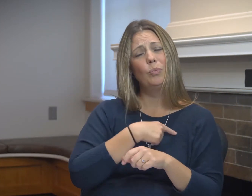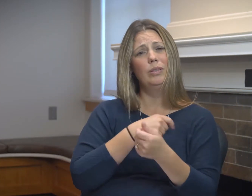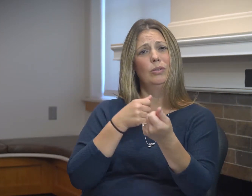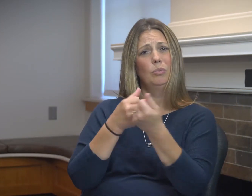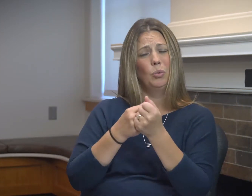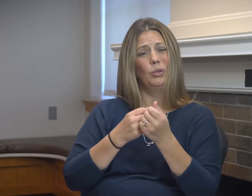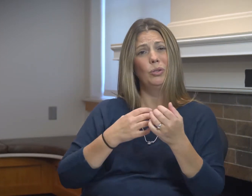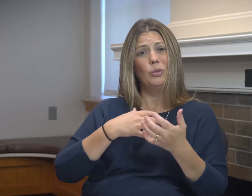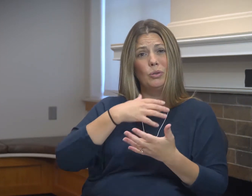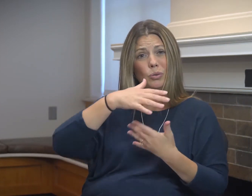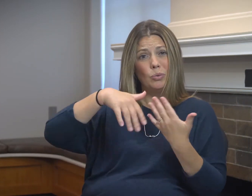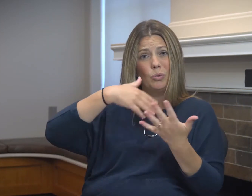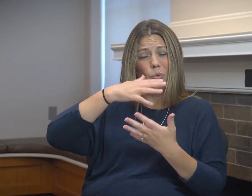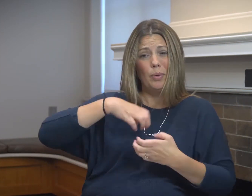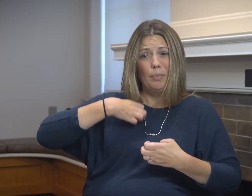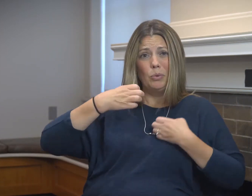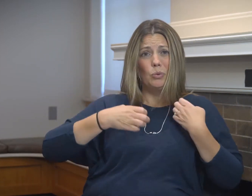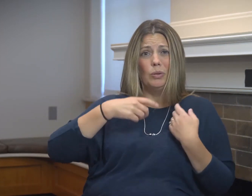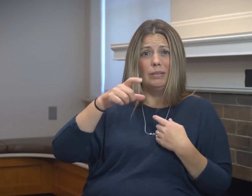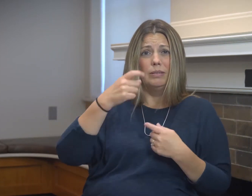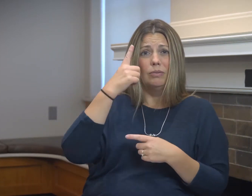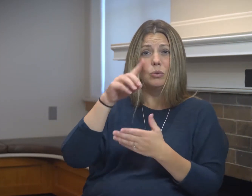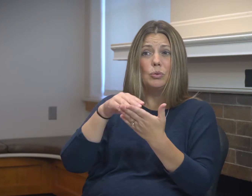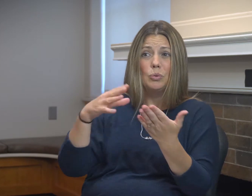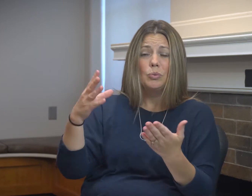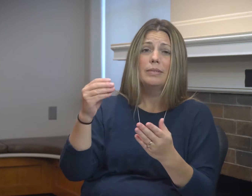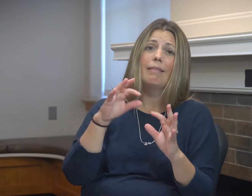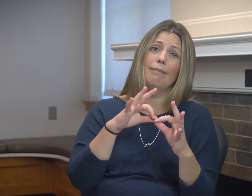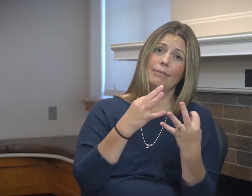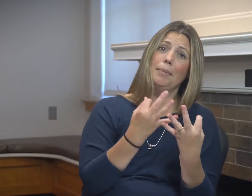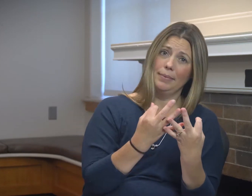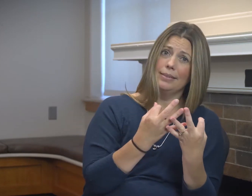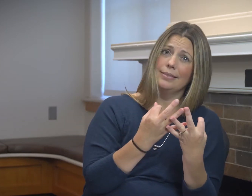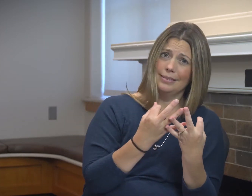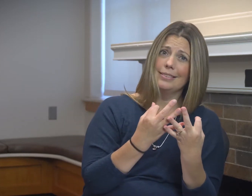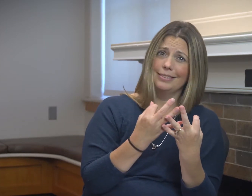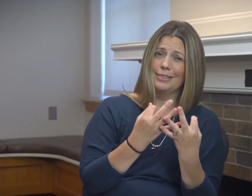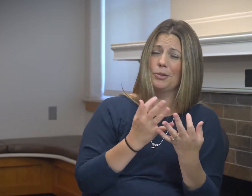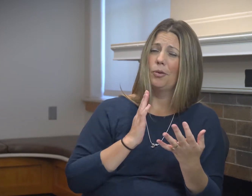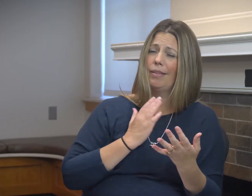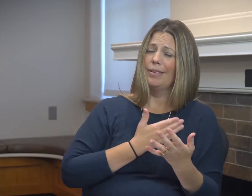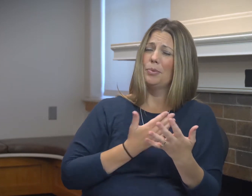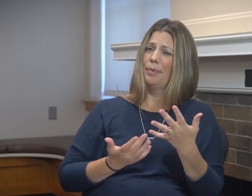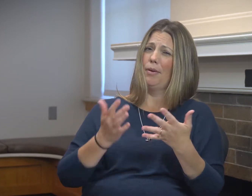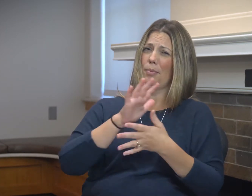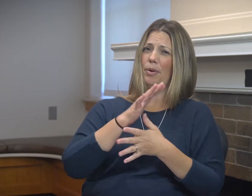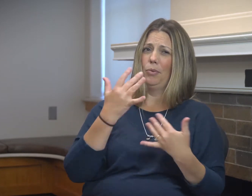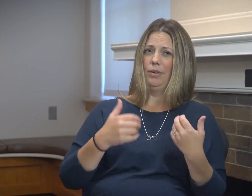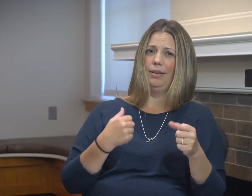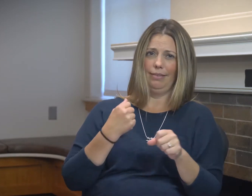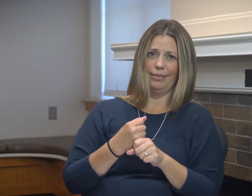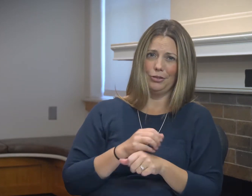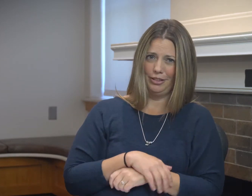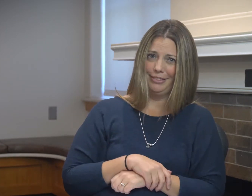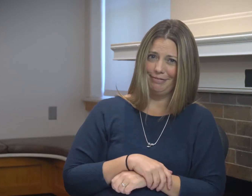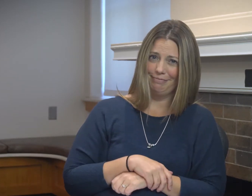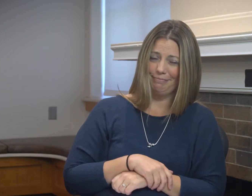We know that it's a crazy world right now we want to make sure we're supporting those social emotional needs for students and our families.